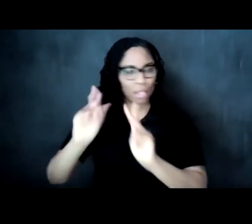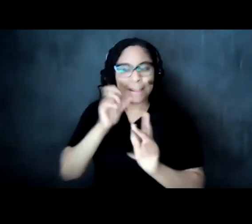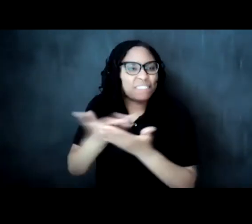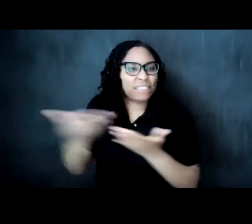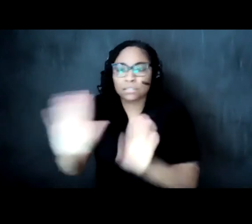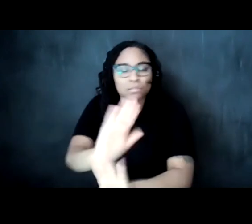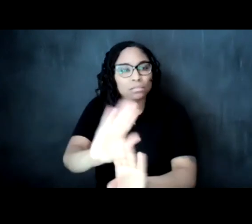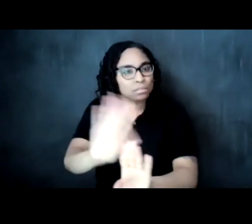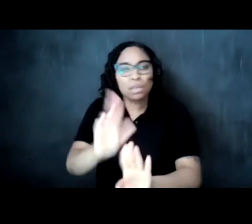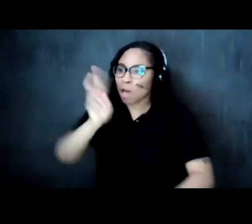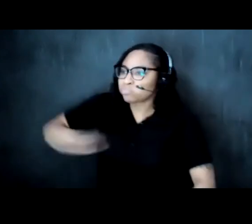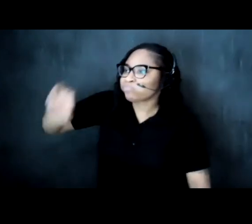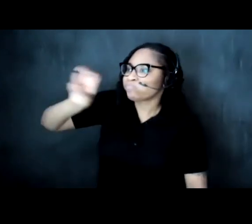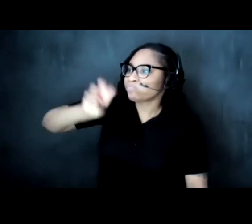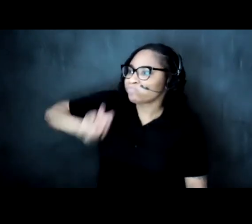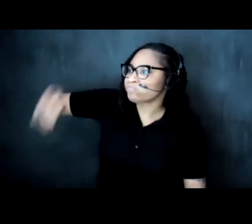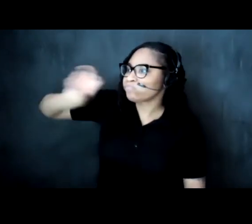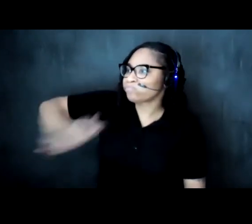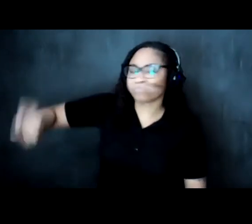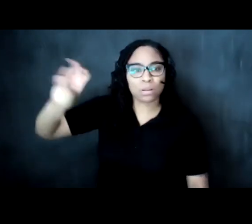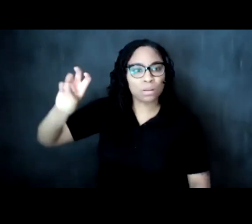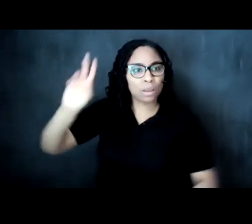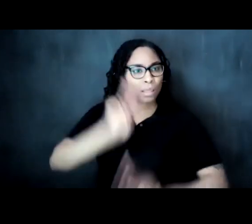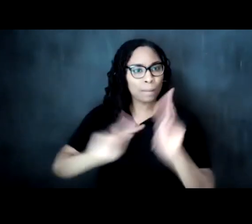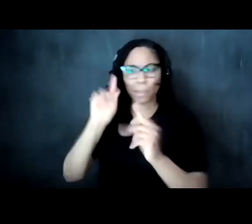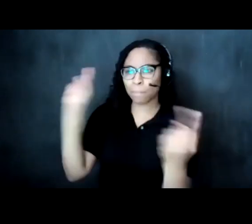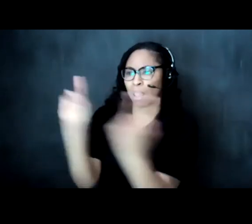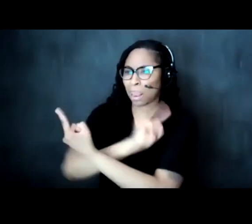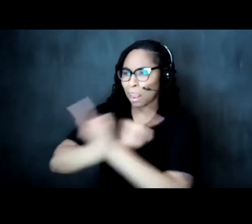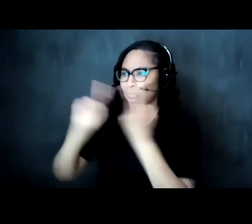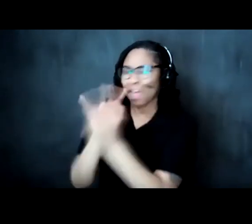beauty in the stories that communities tell right larissa talked about this